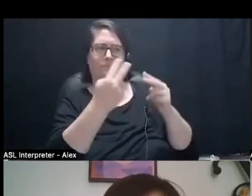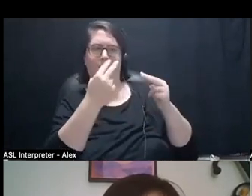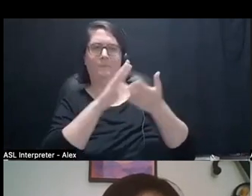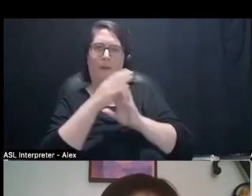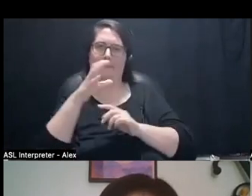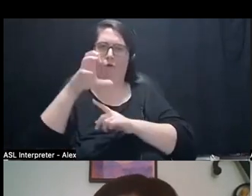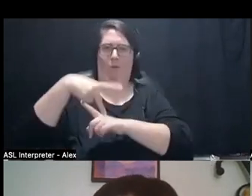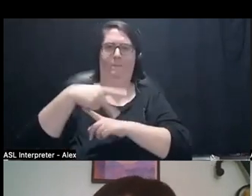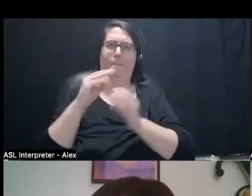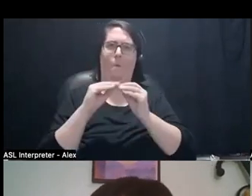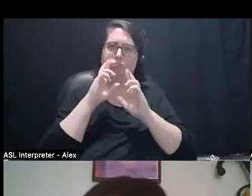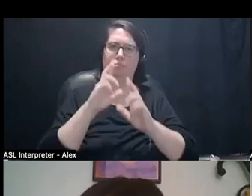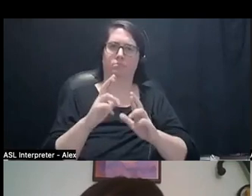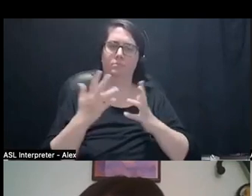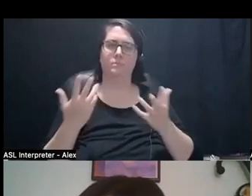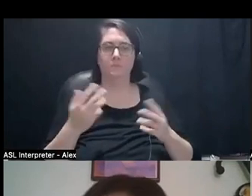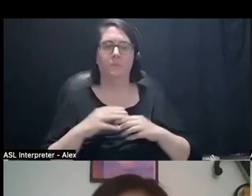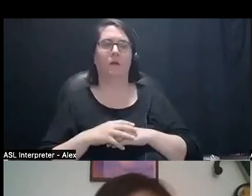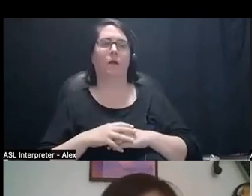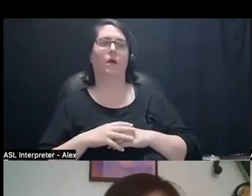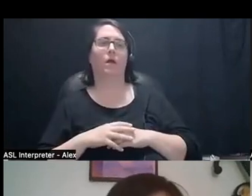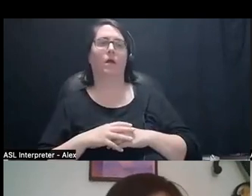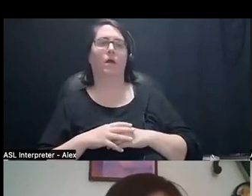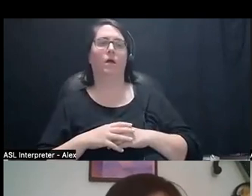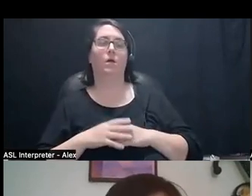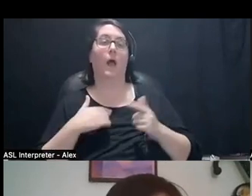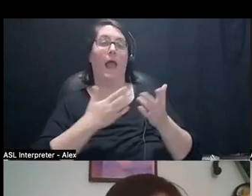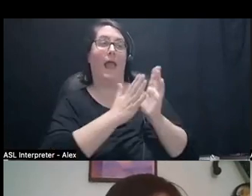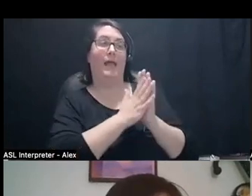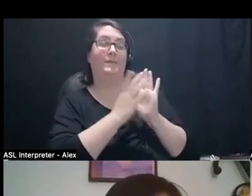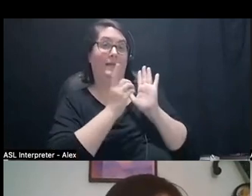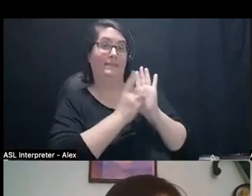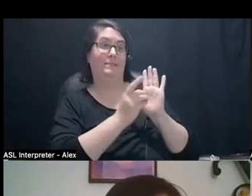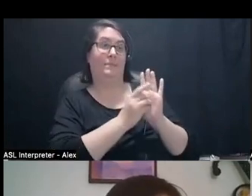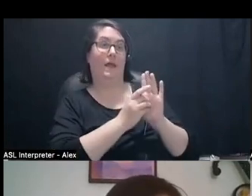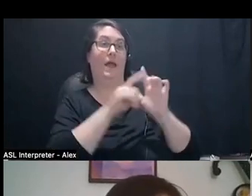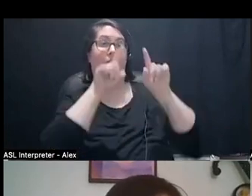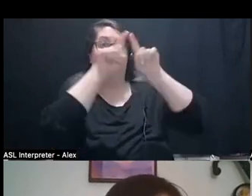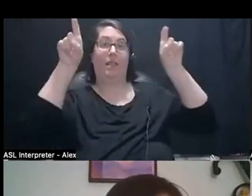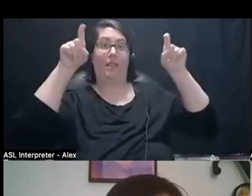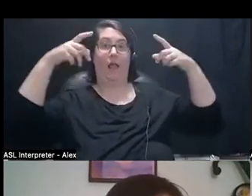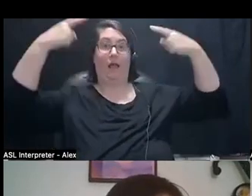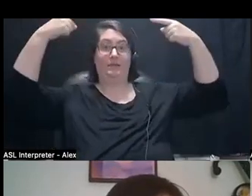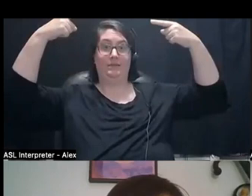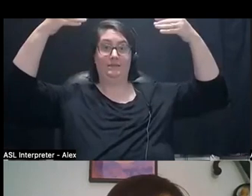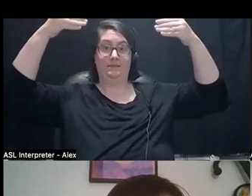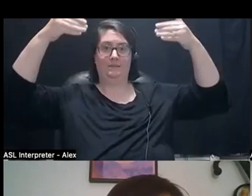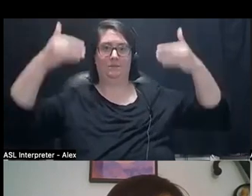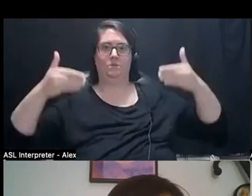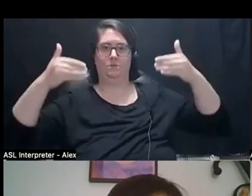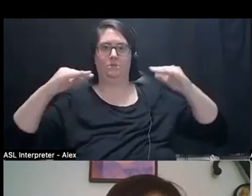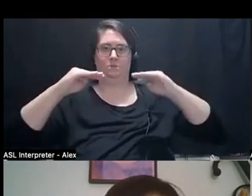So I have asked, whenever I display my work to reduce the hang height down to, from the standard of a 56" or 58"